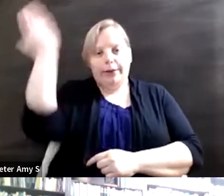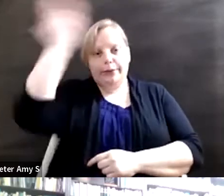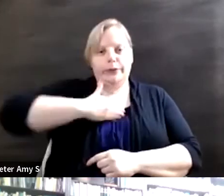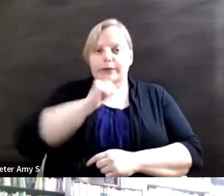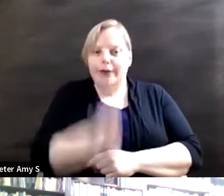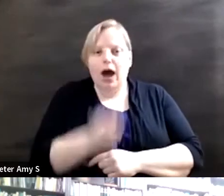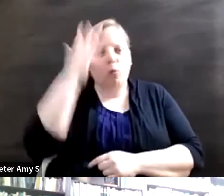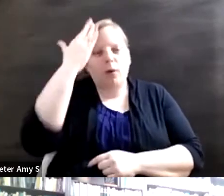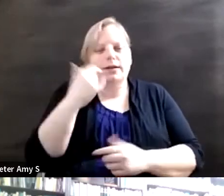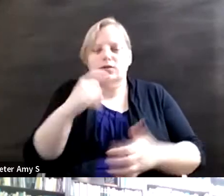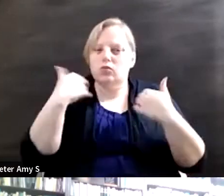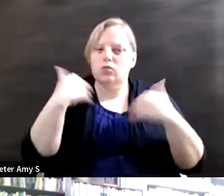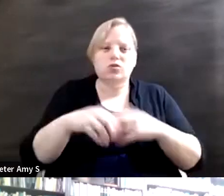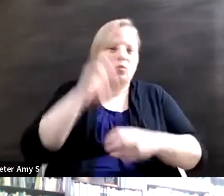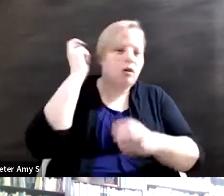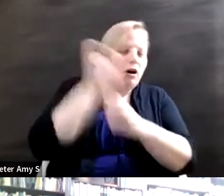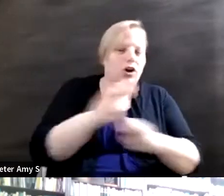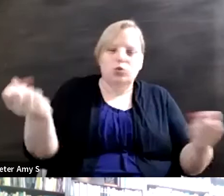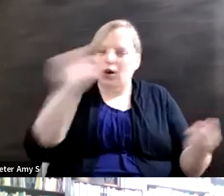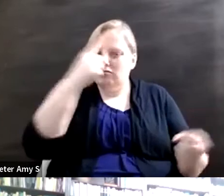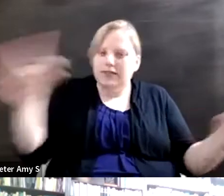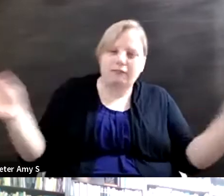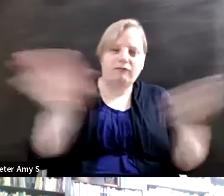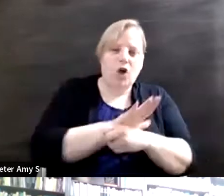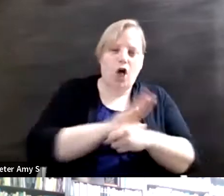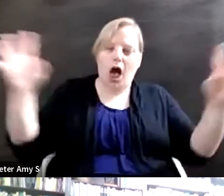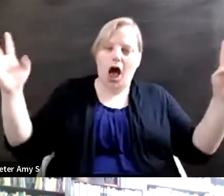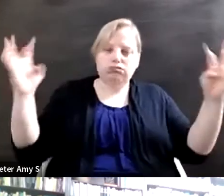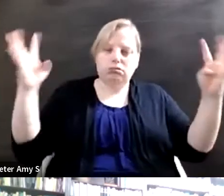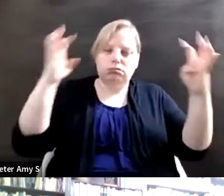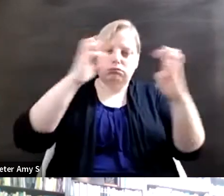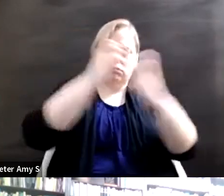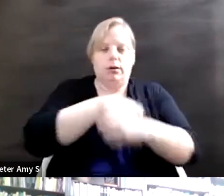every element but we have to start somewhere in this conversation to even stand a chance.